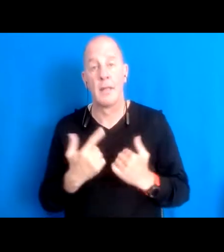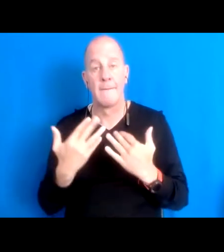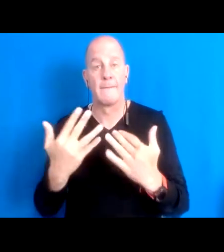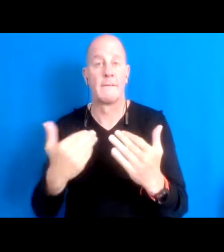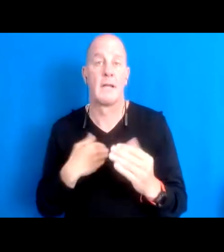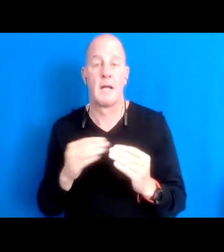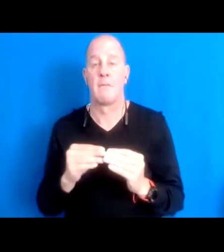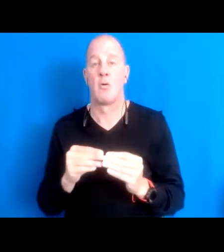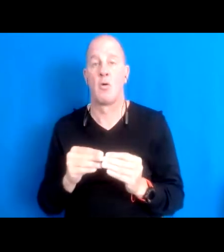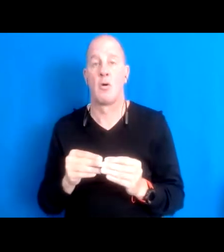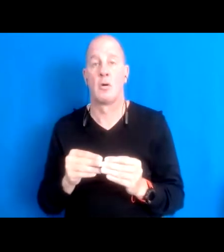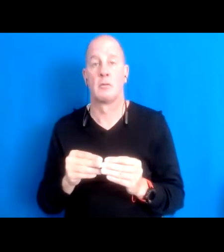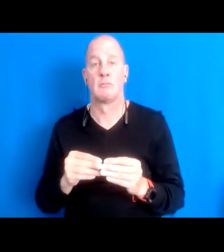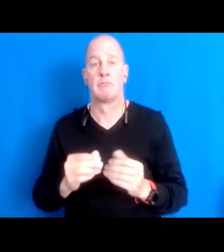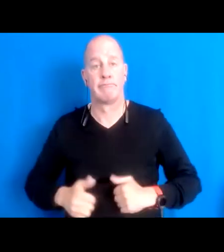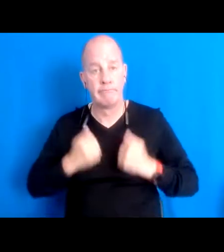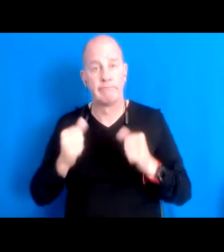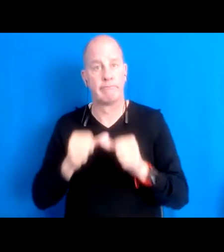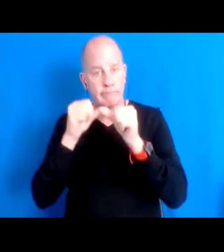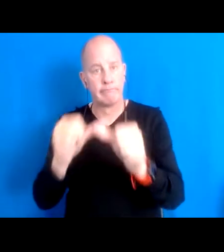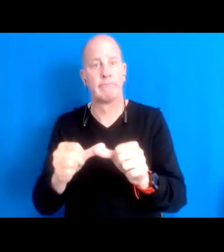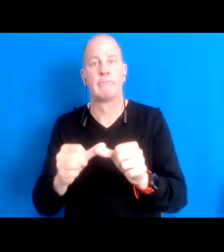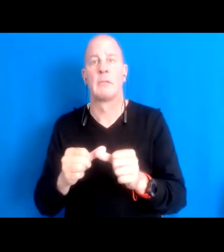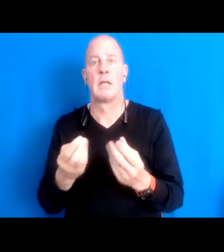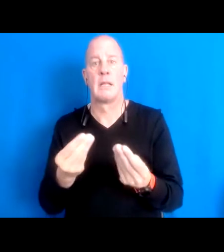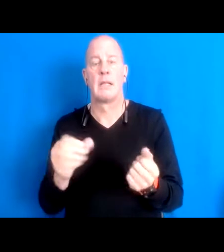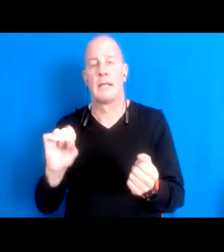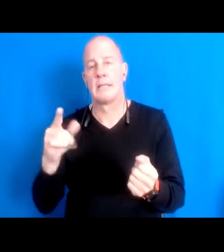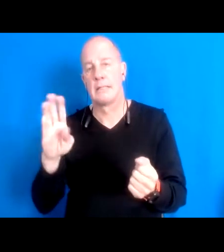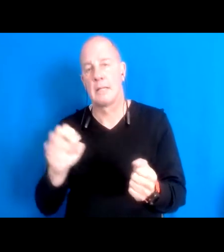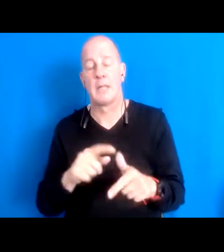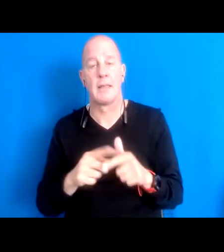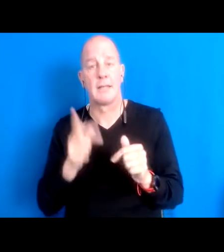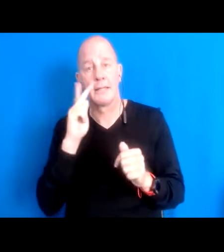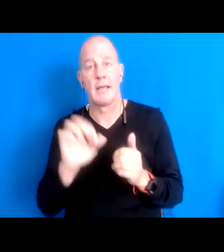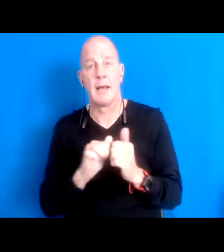16:03:44 The benefits of the importance of seeing the rest of nature as can become law, the more important.